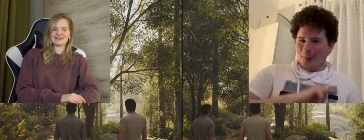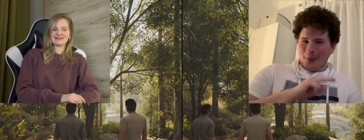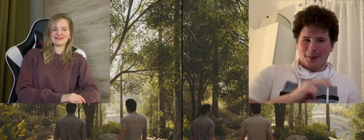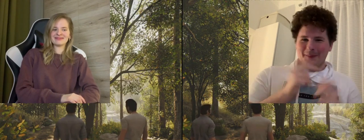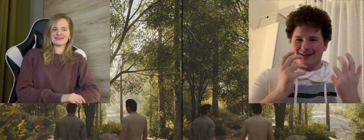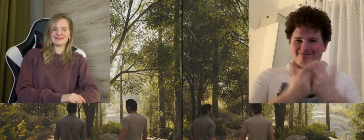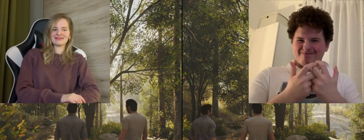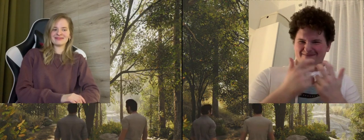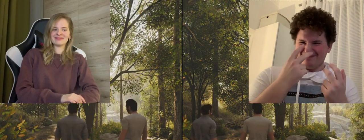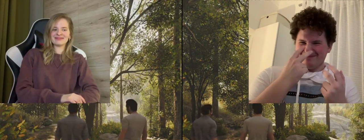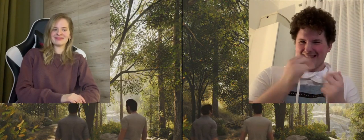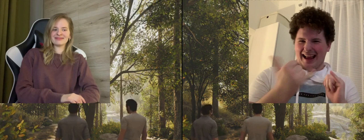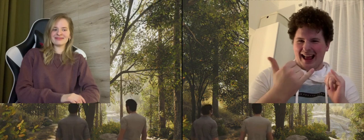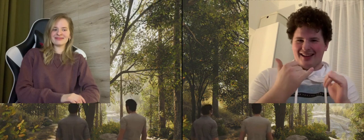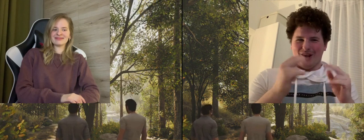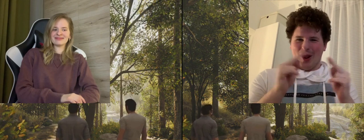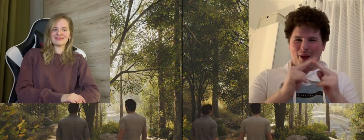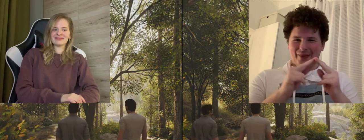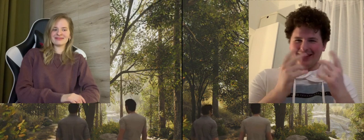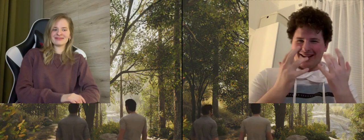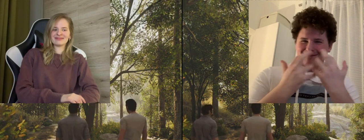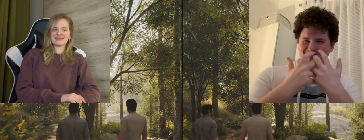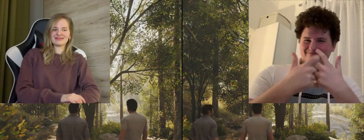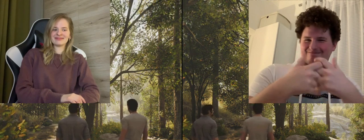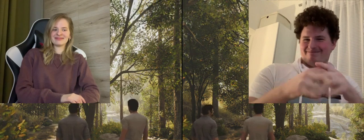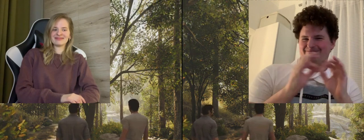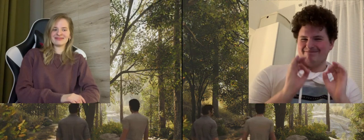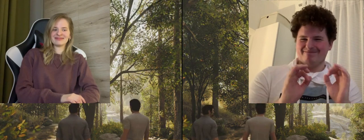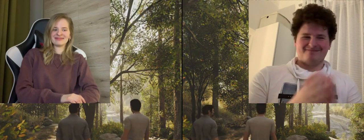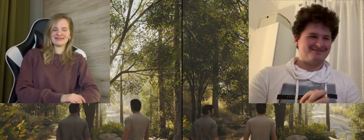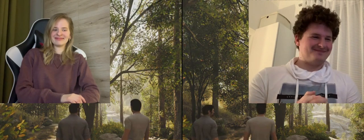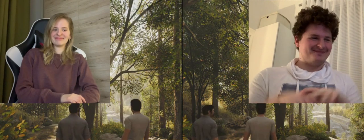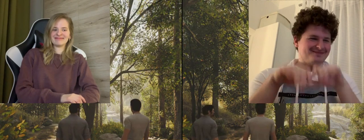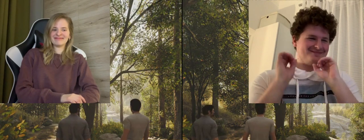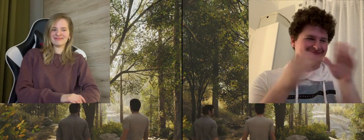A: Did you like this video? Watch closely how we worked together